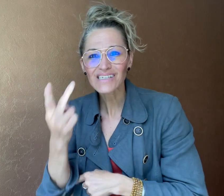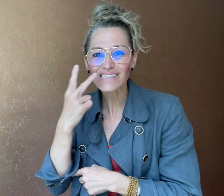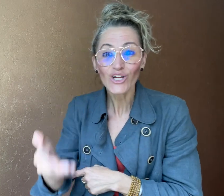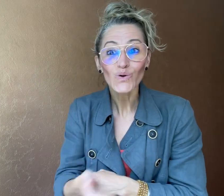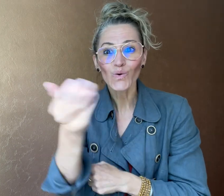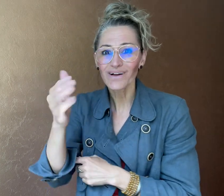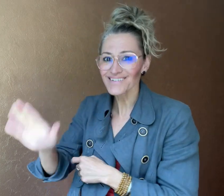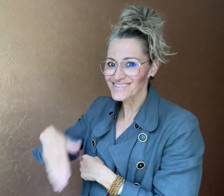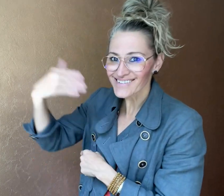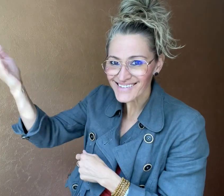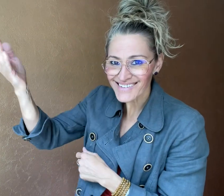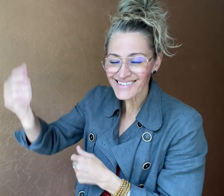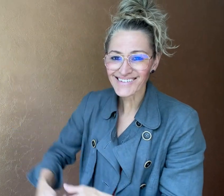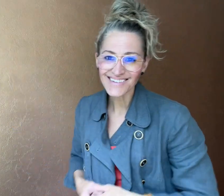See you next time!